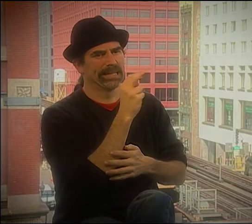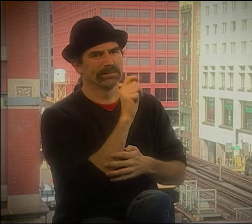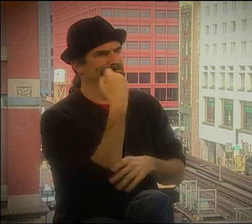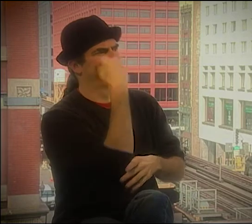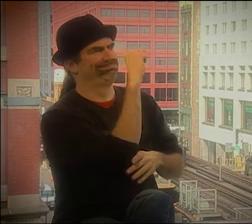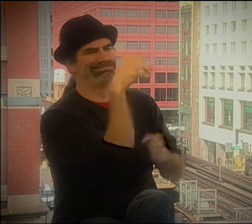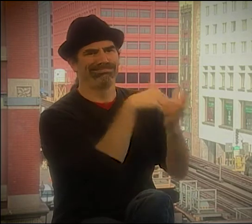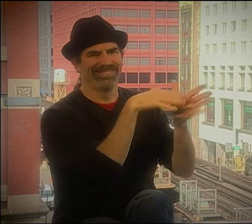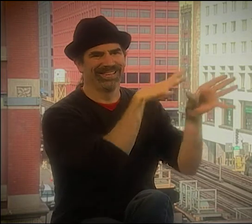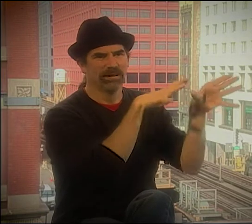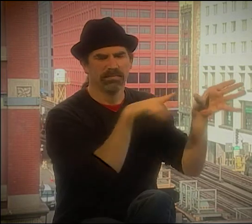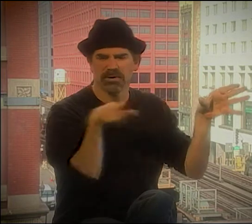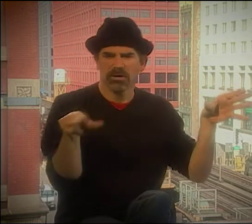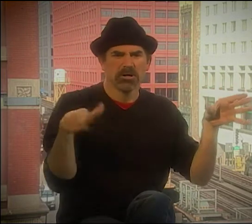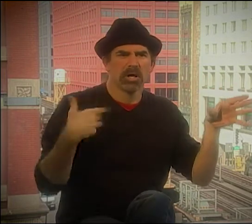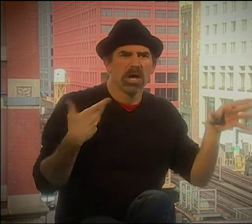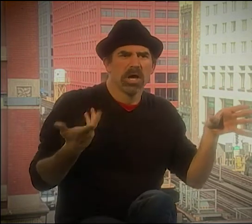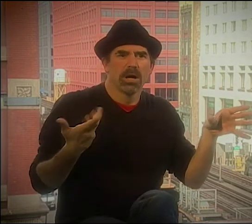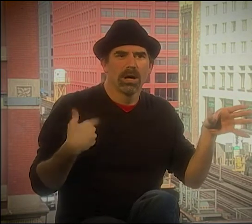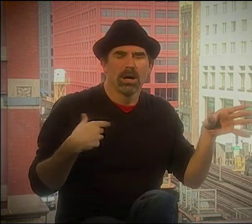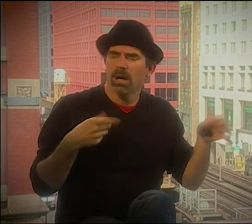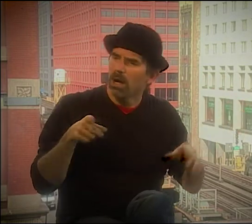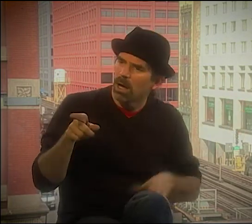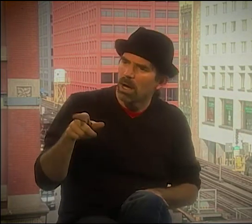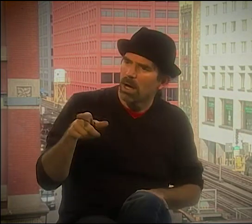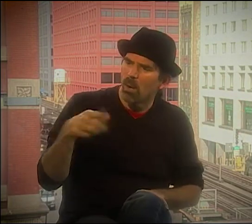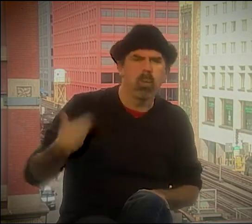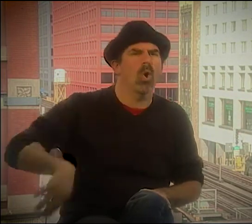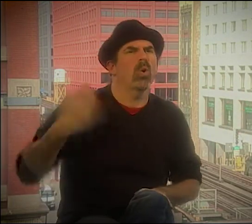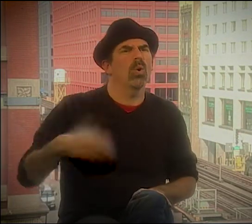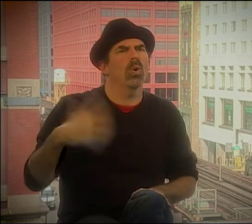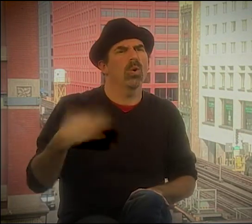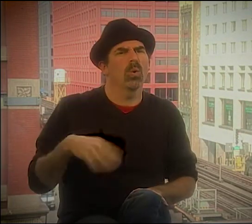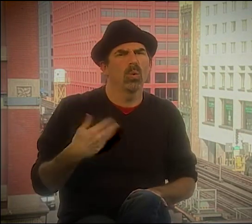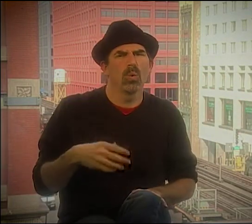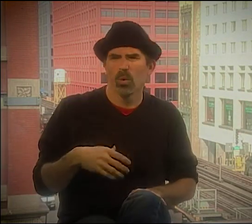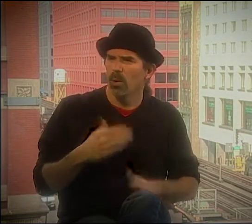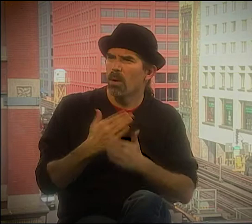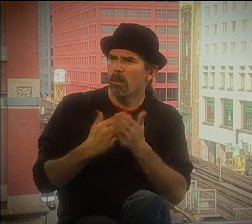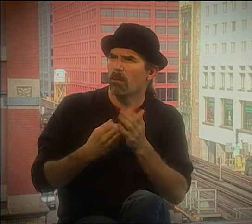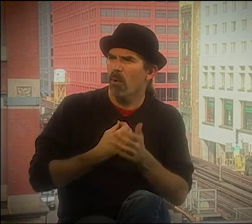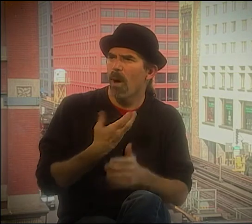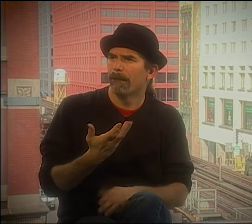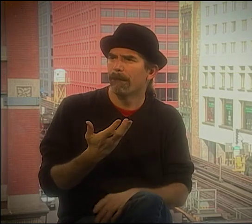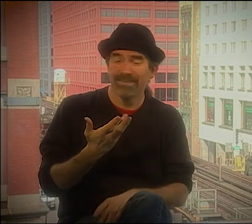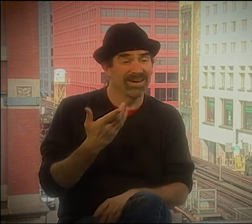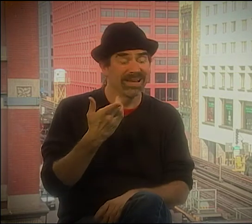BECAUSE I WASN'T PART OF THAT SORT OF RADICAL GROUP OR FEELING THAT I NEEDED TO BE DISSIDENT,